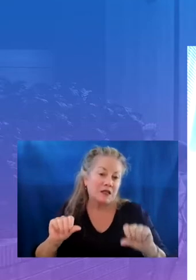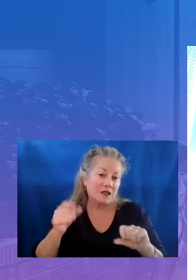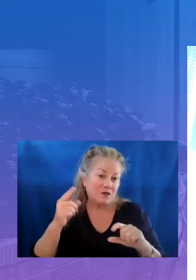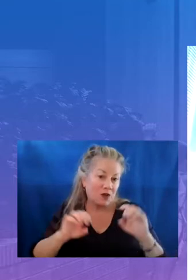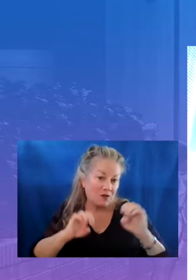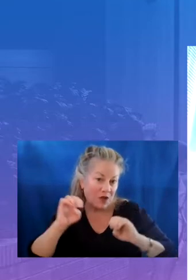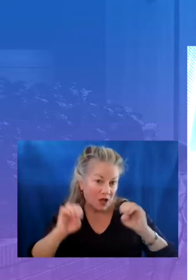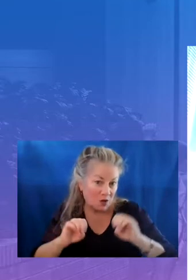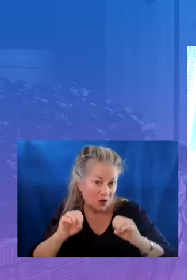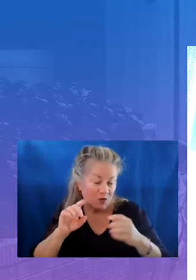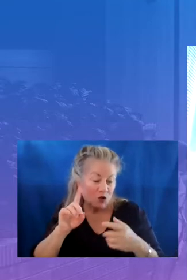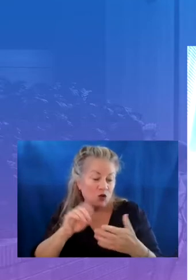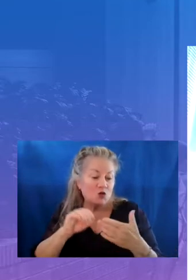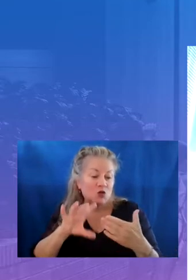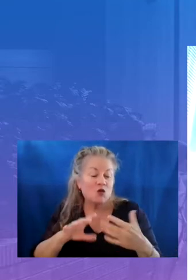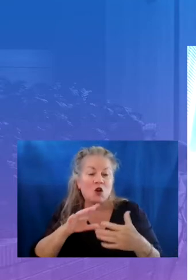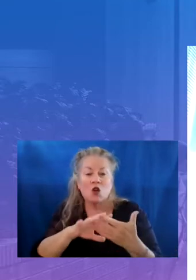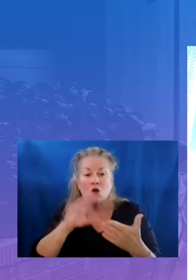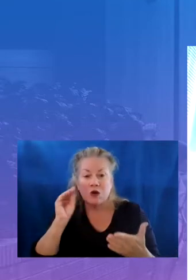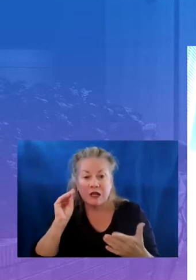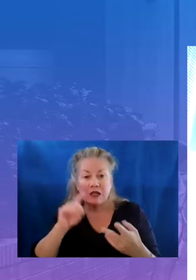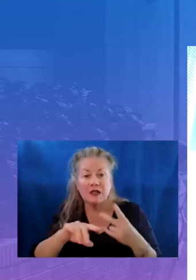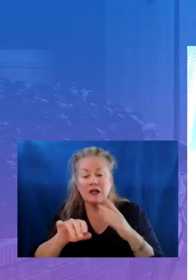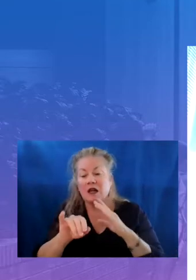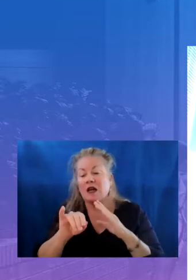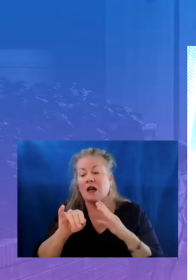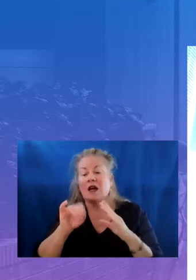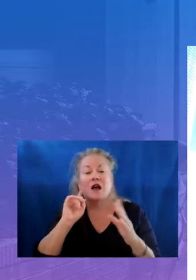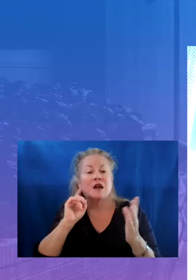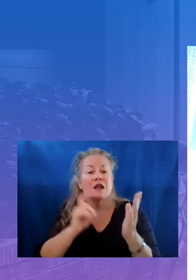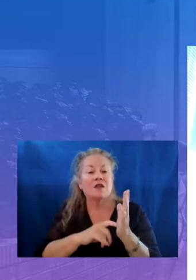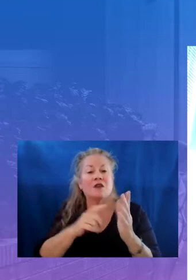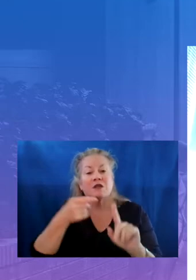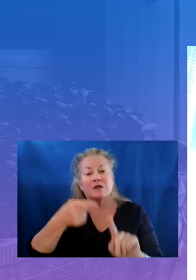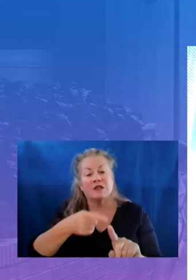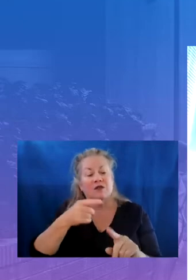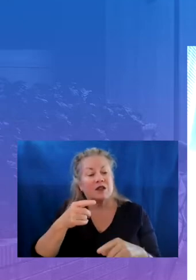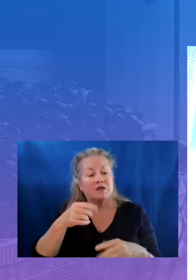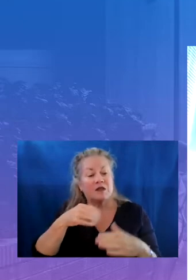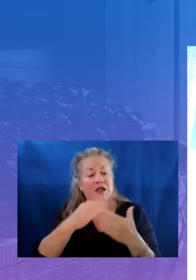are on their learning identify specific aspects of student understanding where students may need